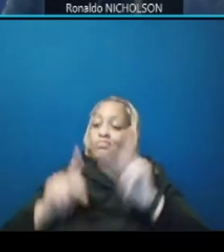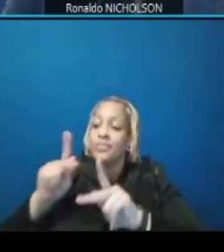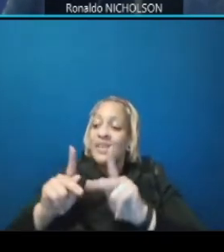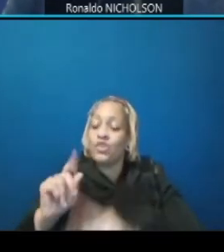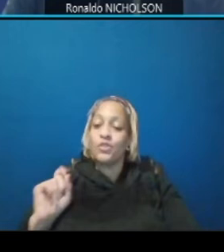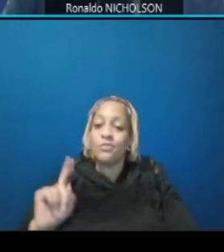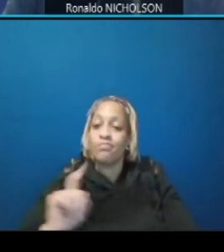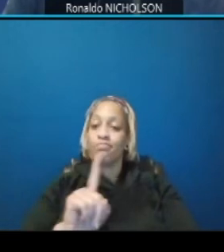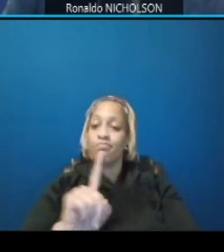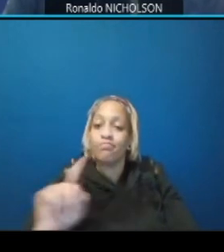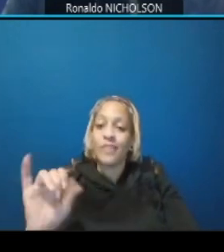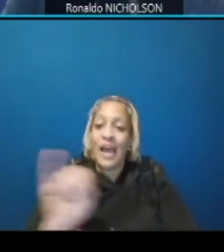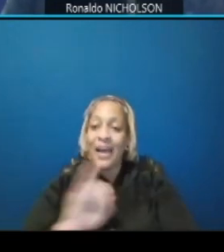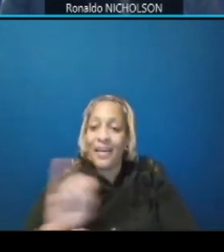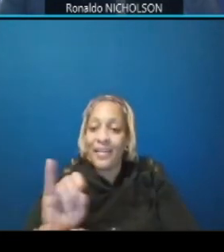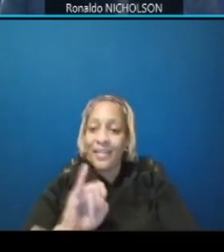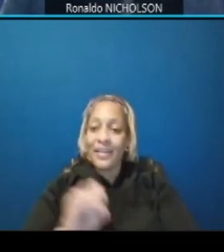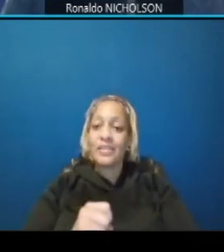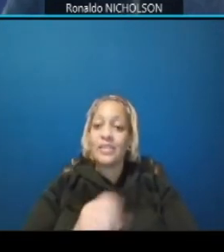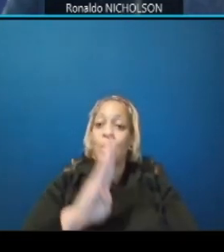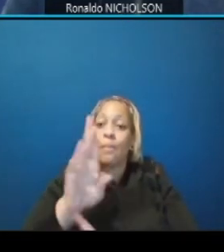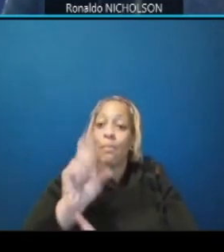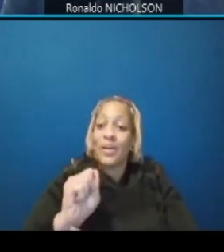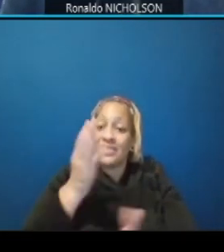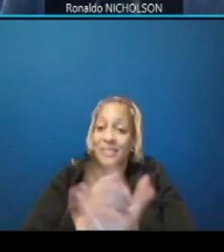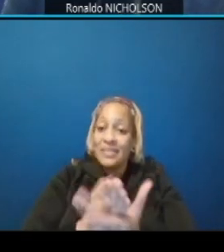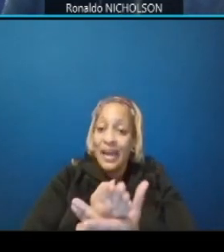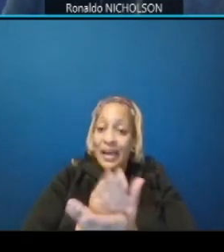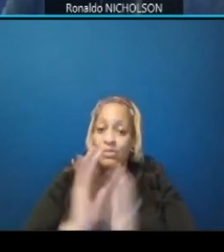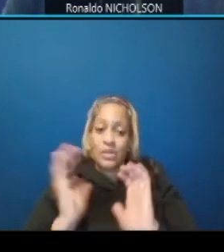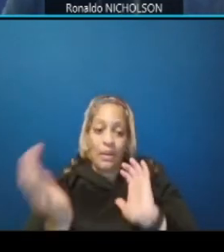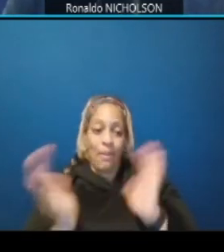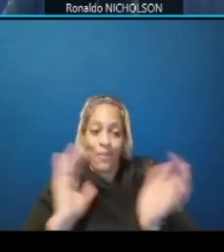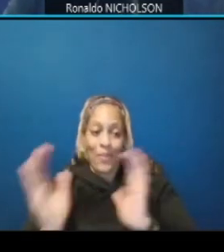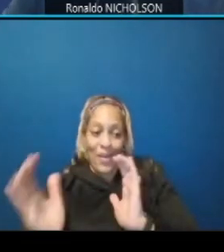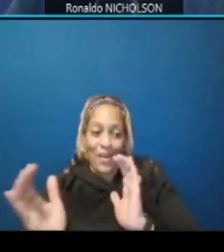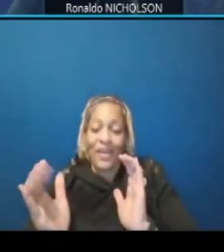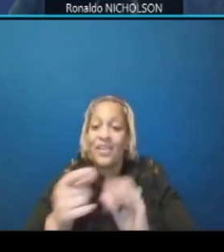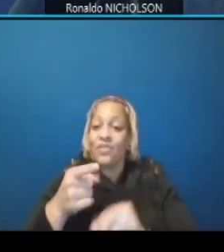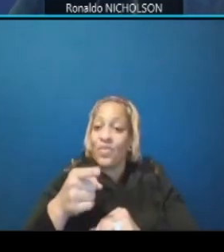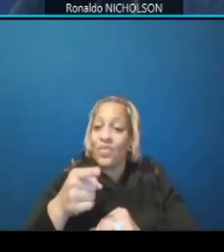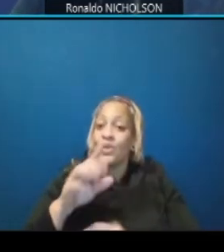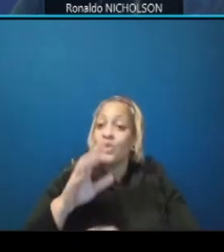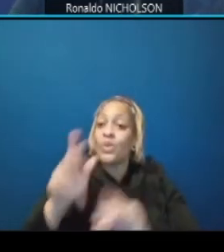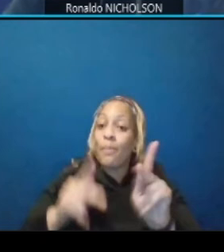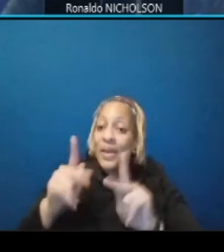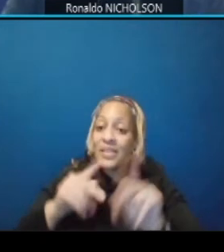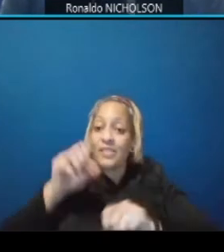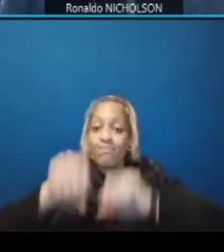bus stops to be compatible with those pedestrian and bicycle improvements